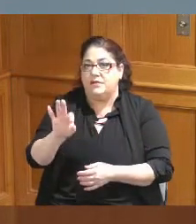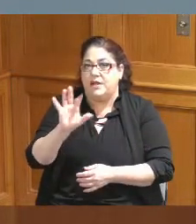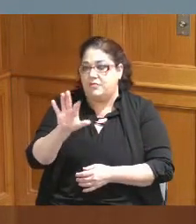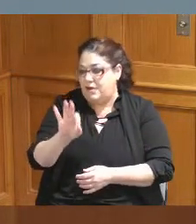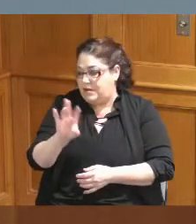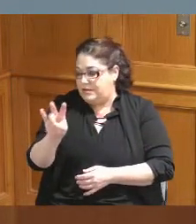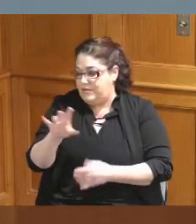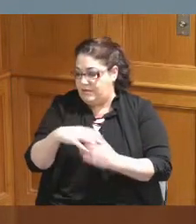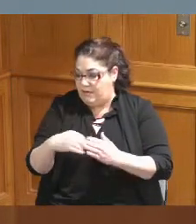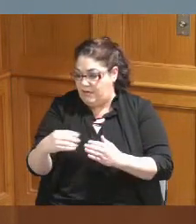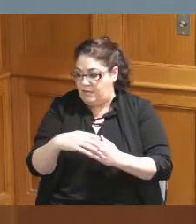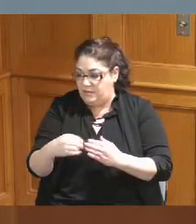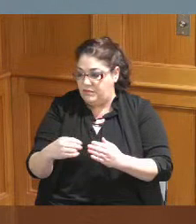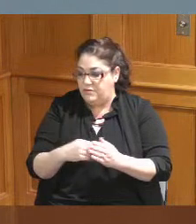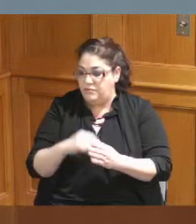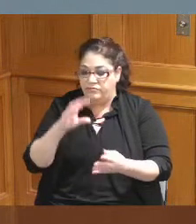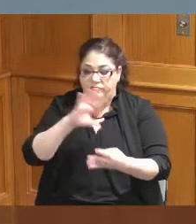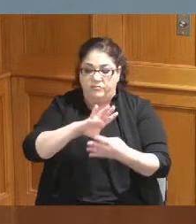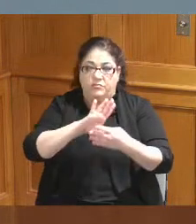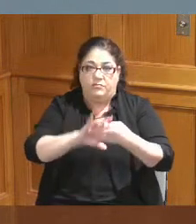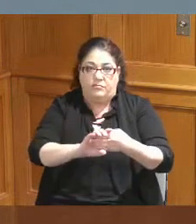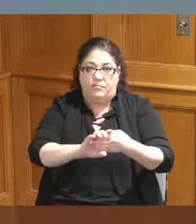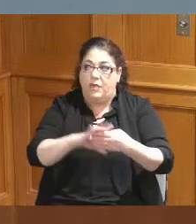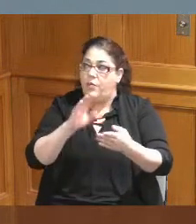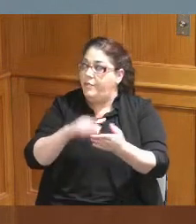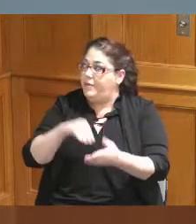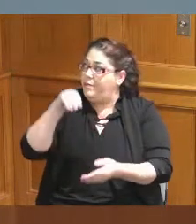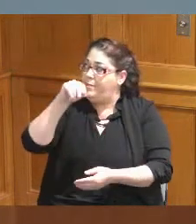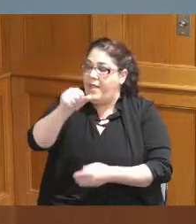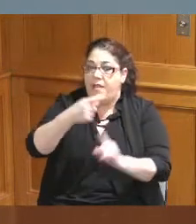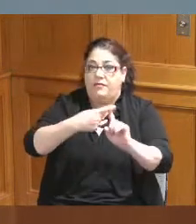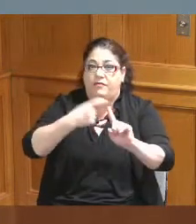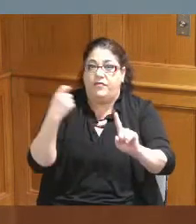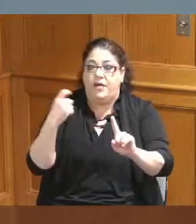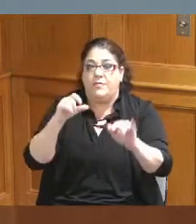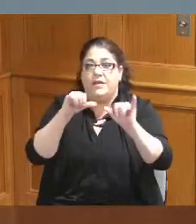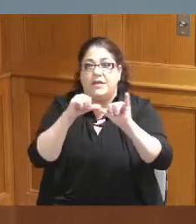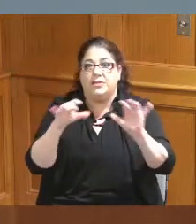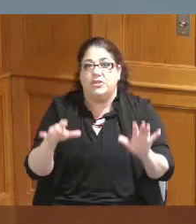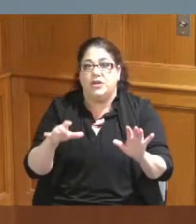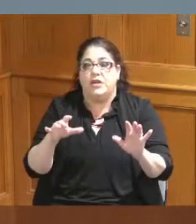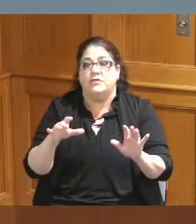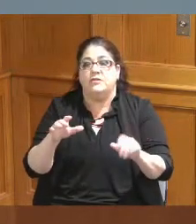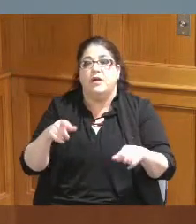and ninety seven dollars all of these funds will be paid out of Engineers permissive Auto tax fund